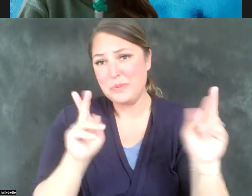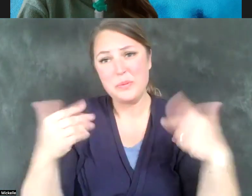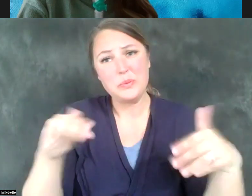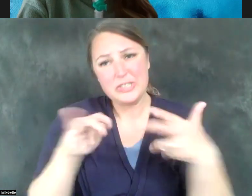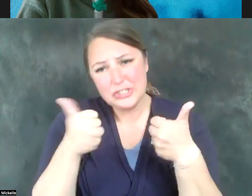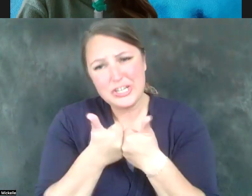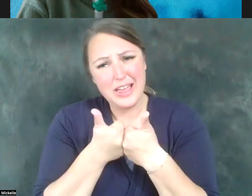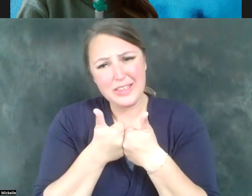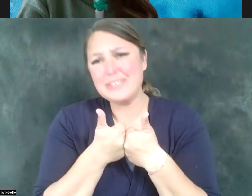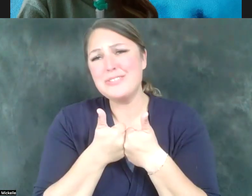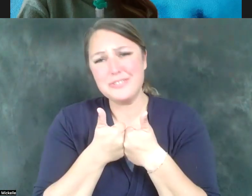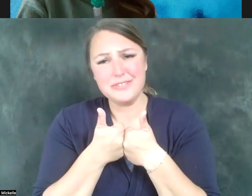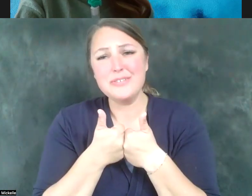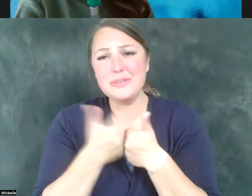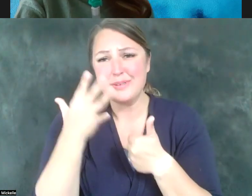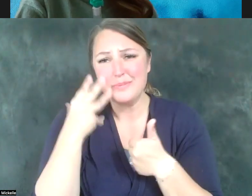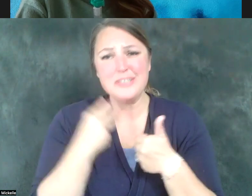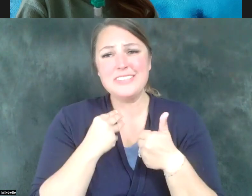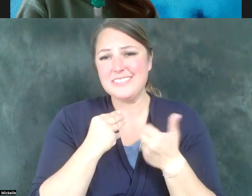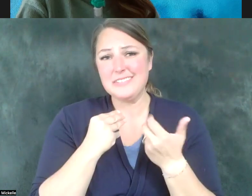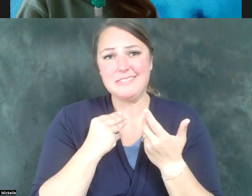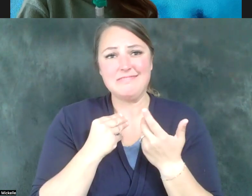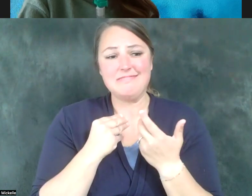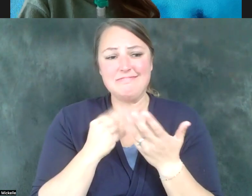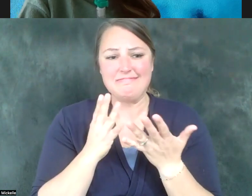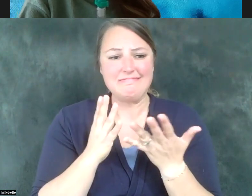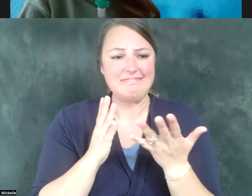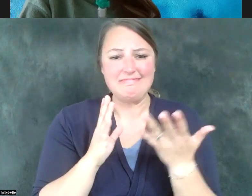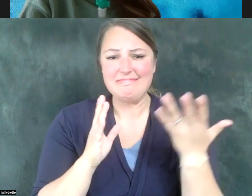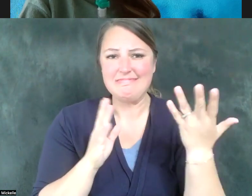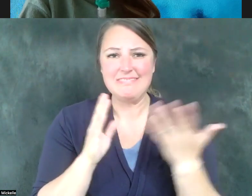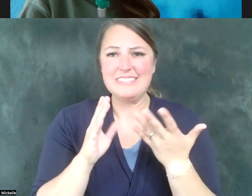to, you know, get through a day to day